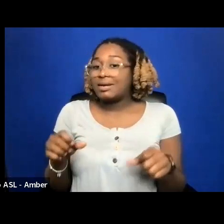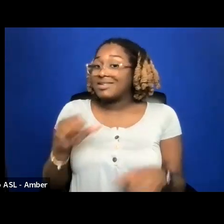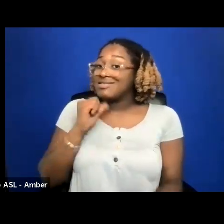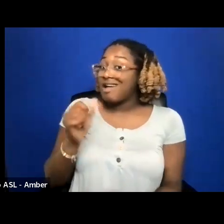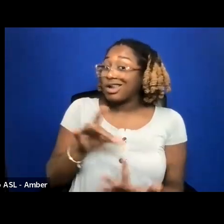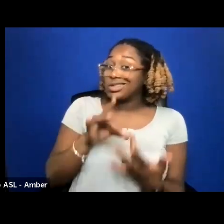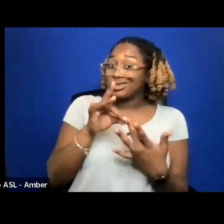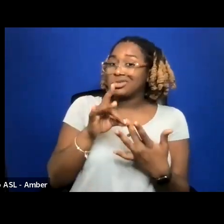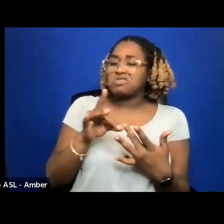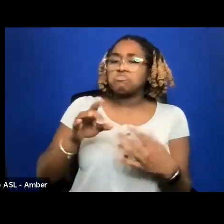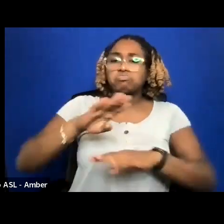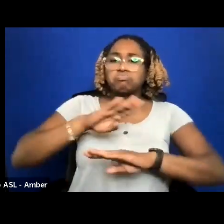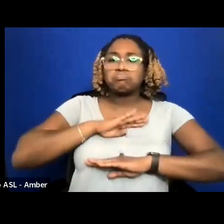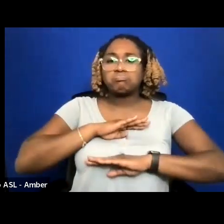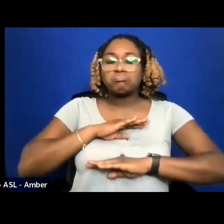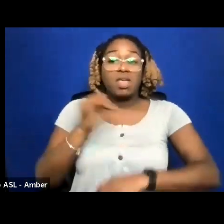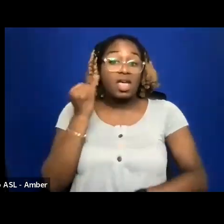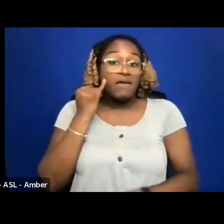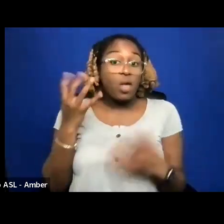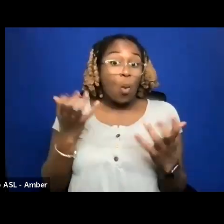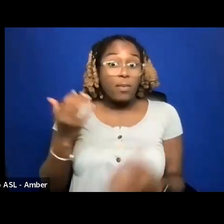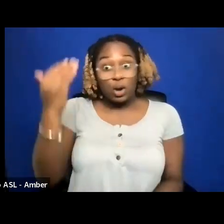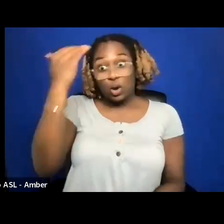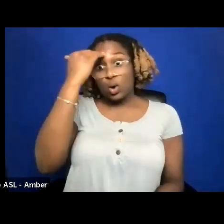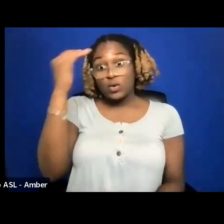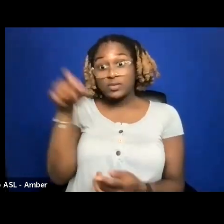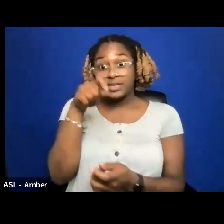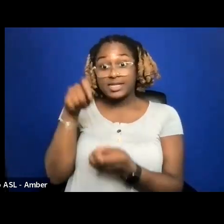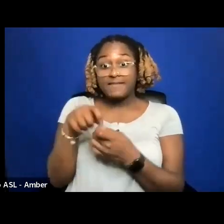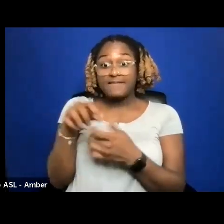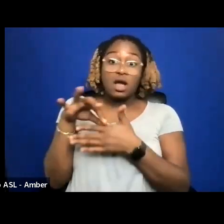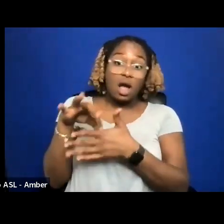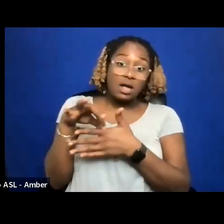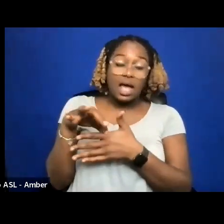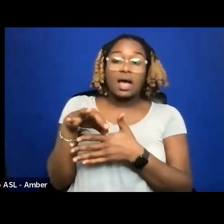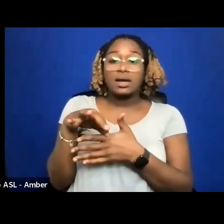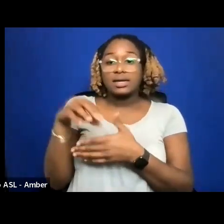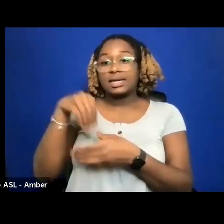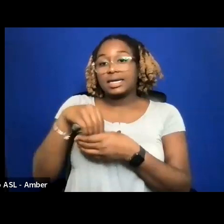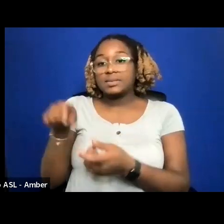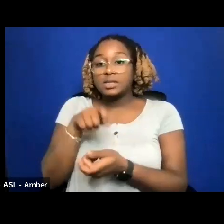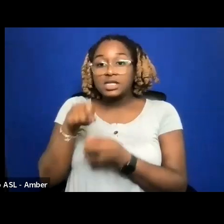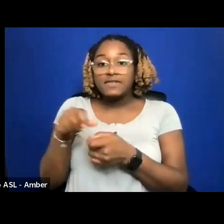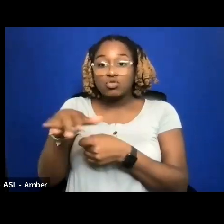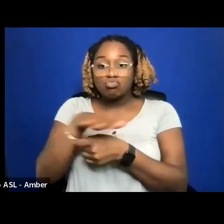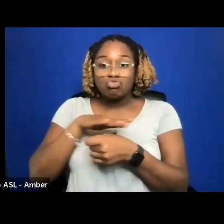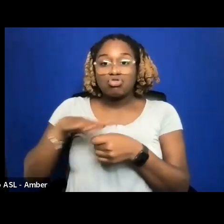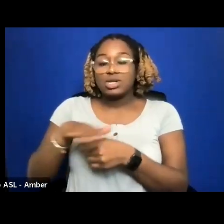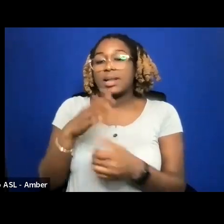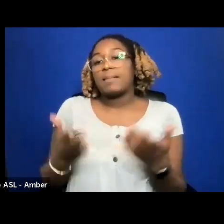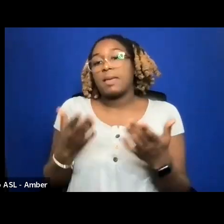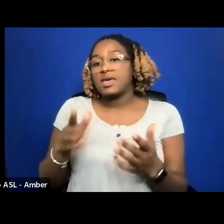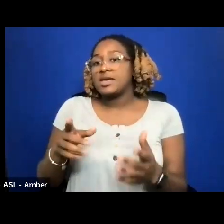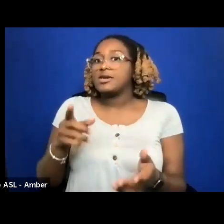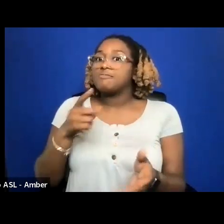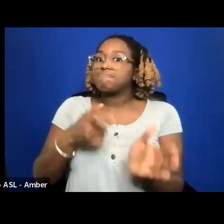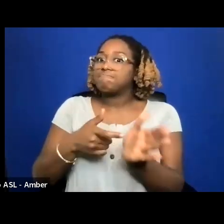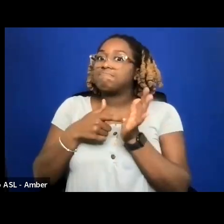IF THEY WANT TO BE KNOWN FOR SPECIFIC CONTENT IN A PARTICULAR REGION, THEY MAY DEMAND EXCLUSIVITY.